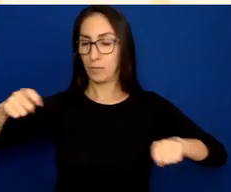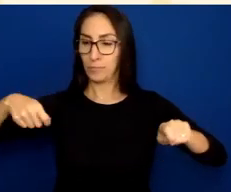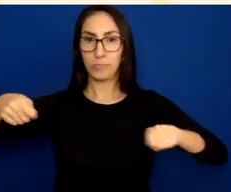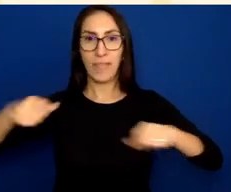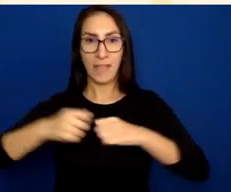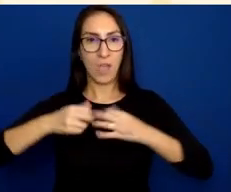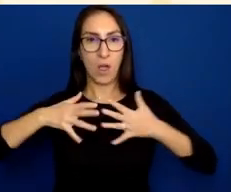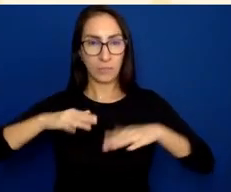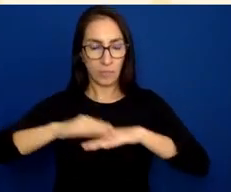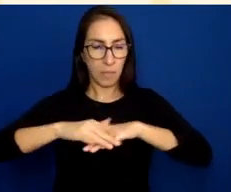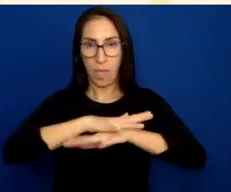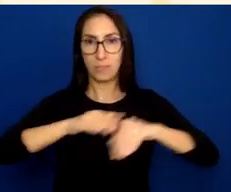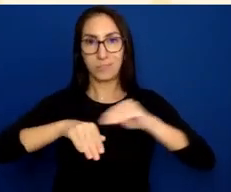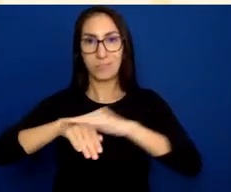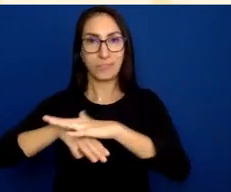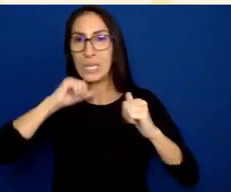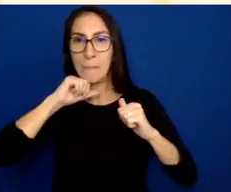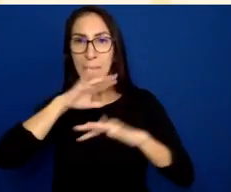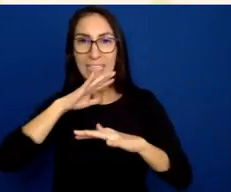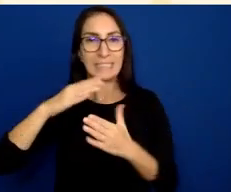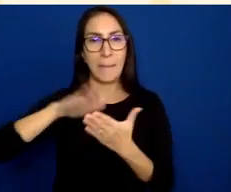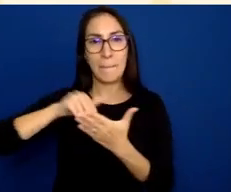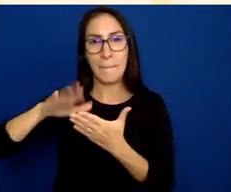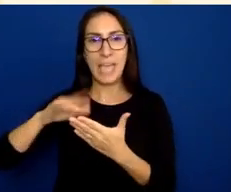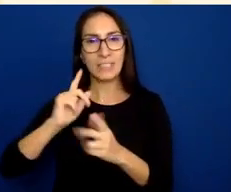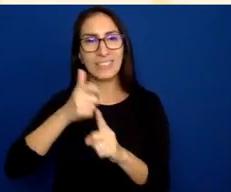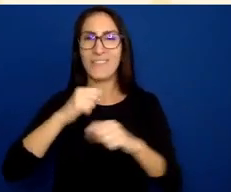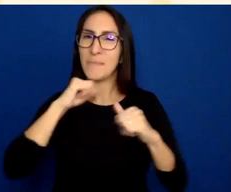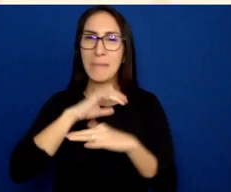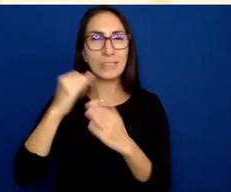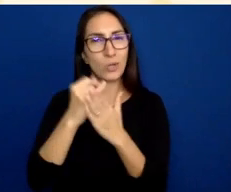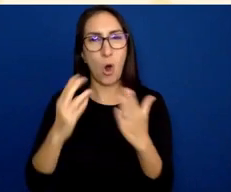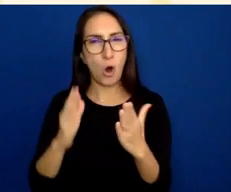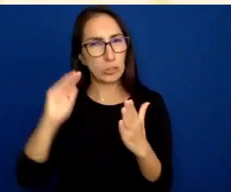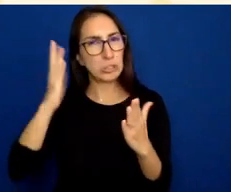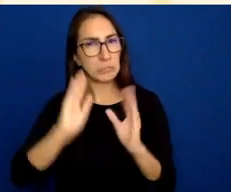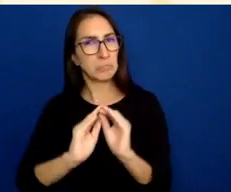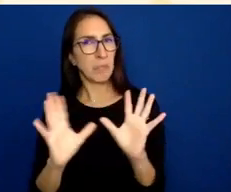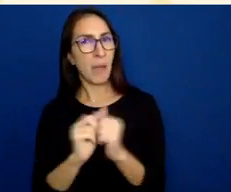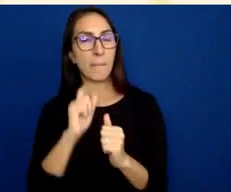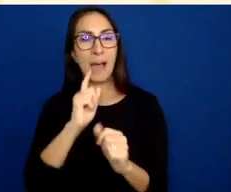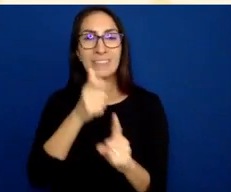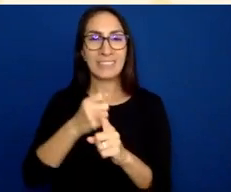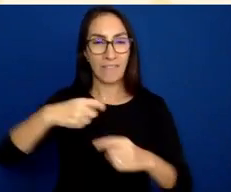They're obviously very messy artist, but they are painting a picture with these tools.